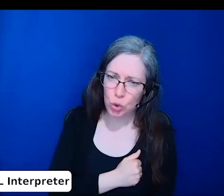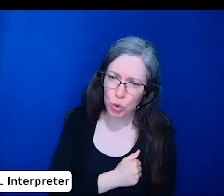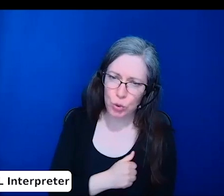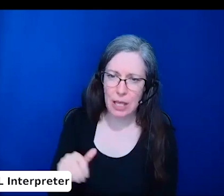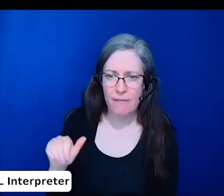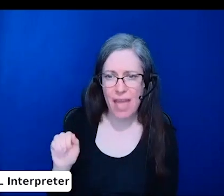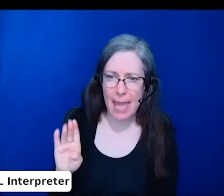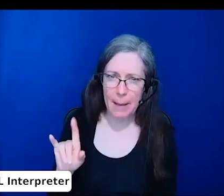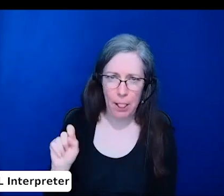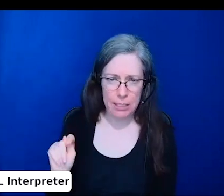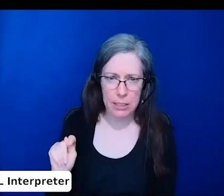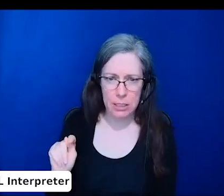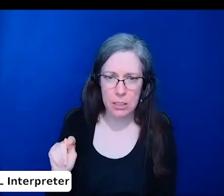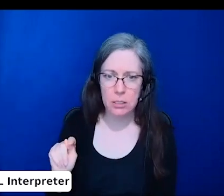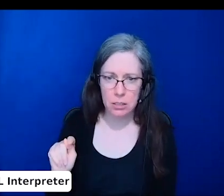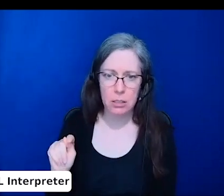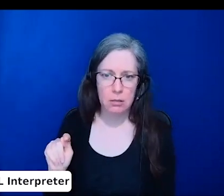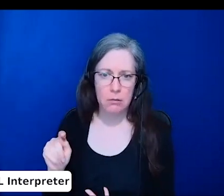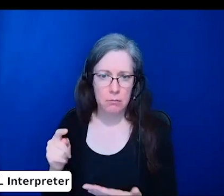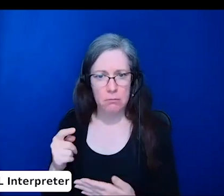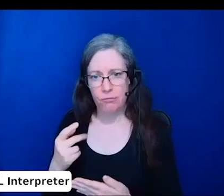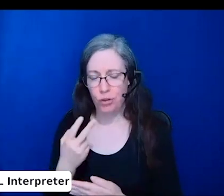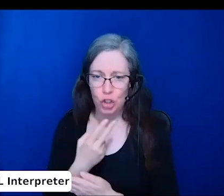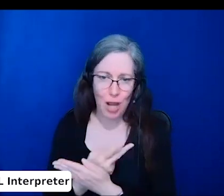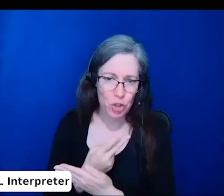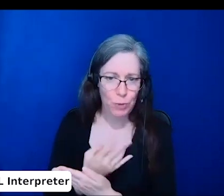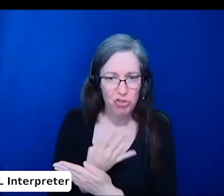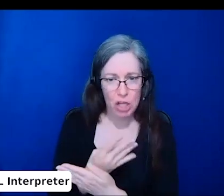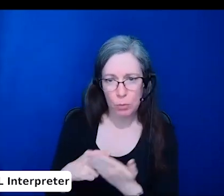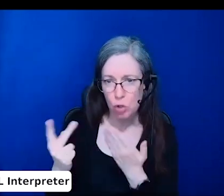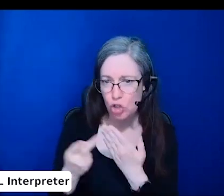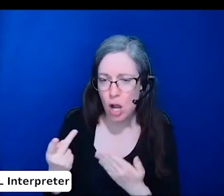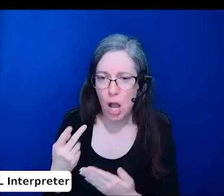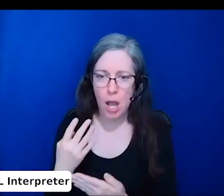professional organizations or employers to allow and further appreciate the need, necessity,